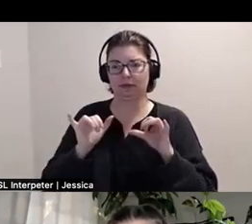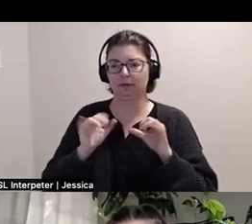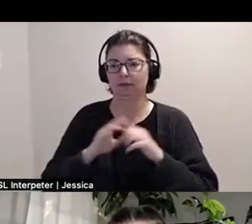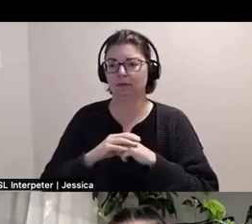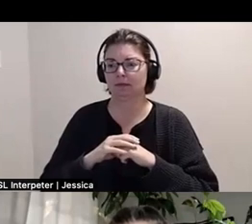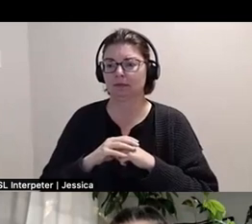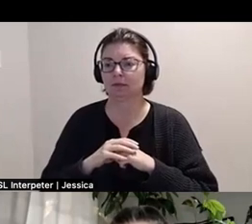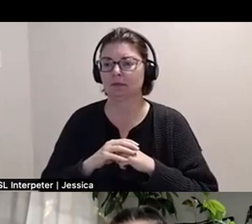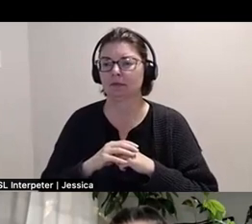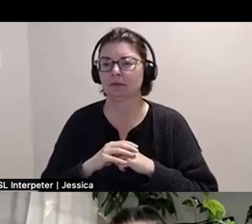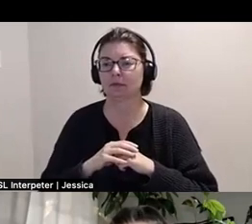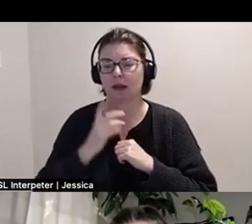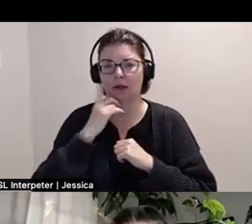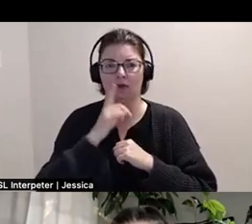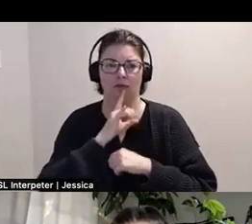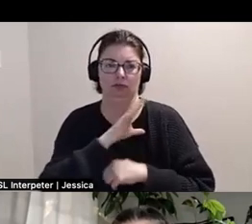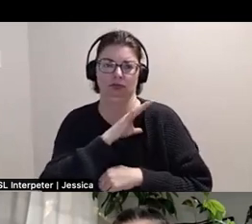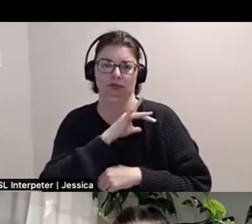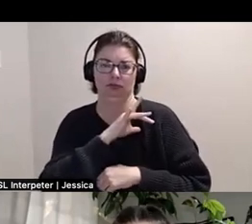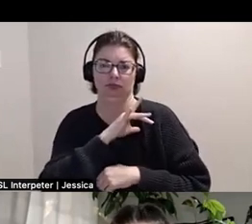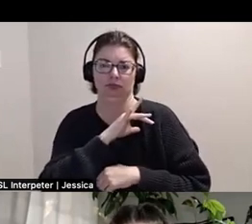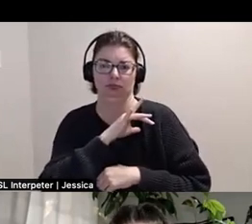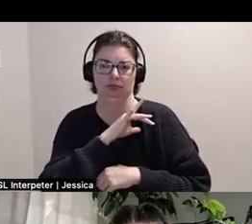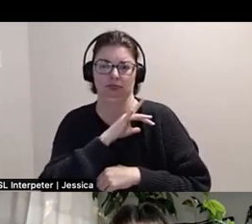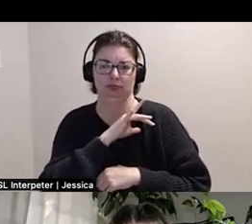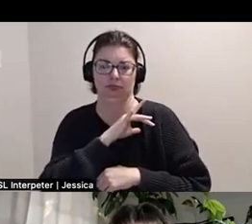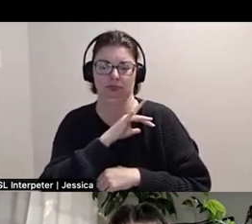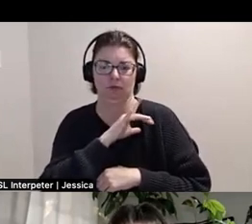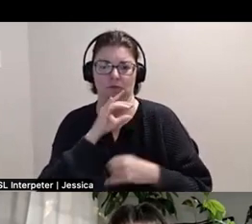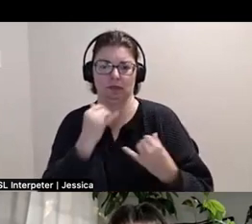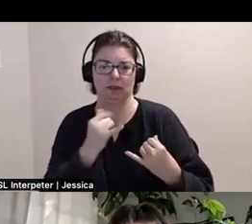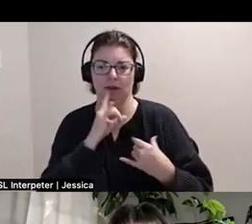And I just thought that was really beautiful. And so I'm really, right now I'm really inspired to continue making